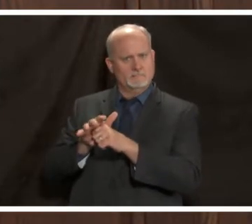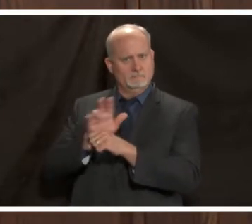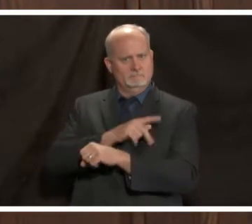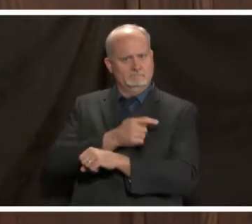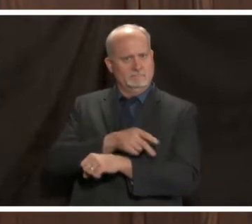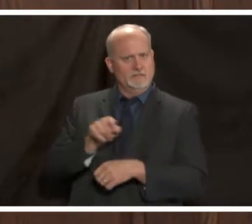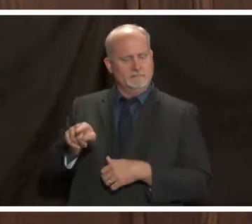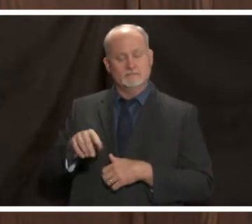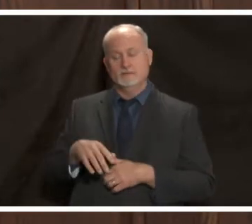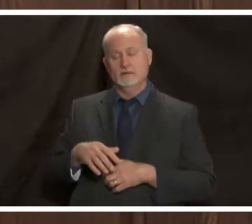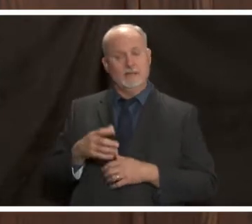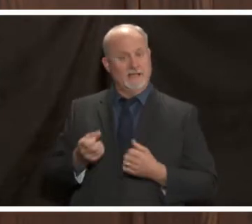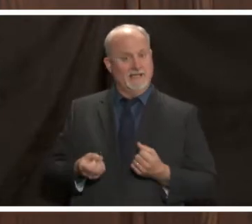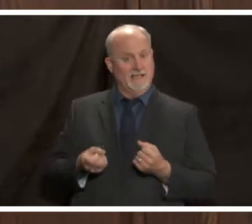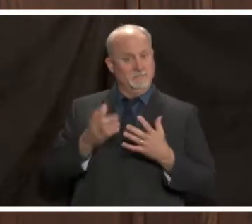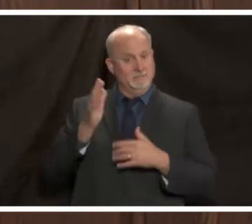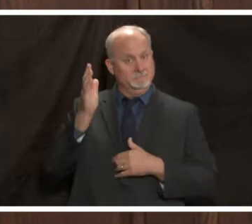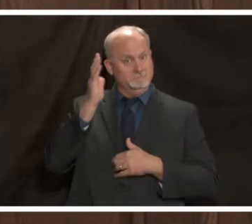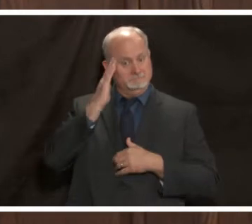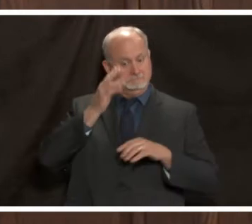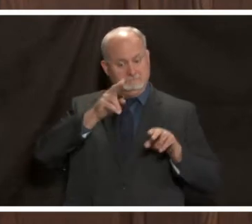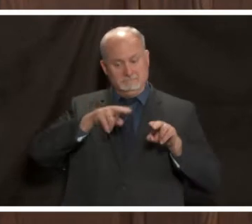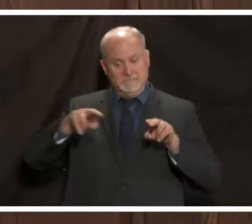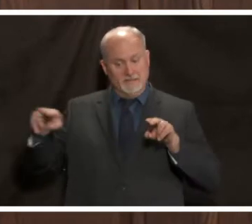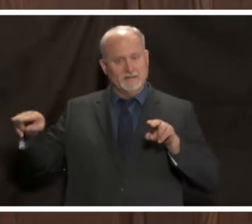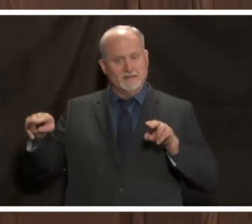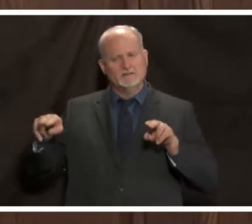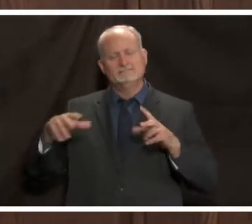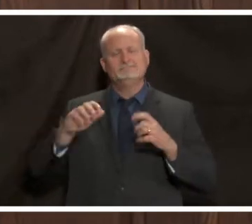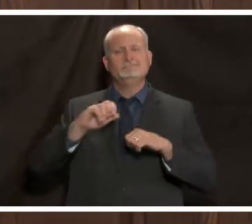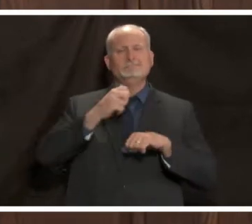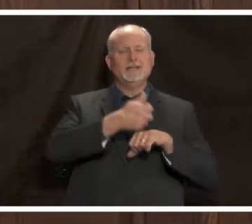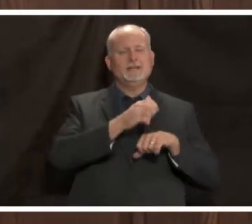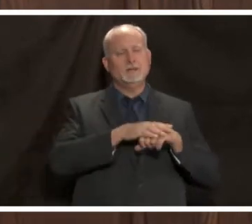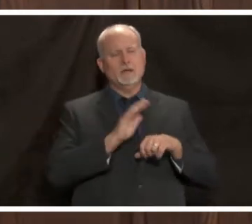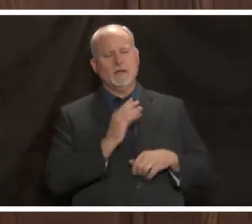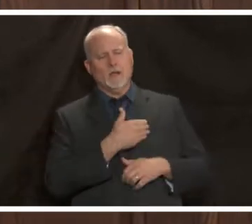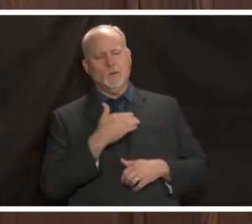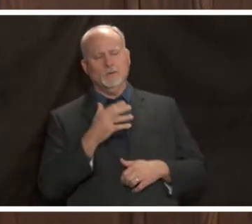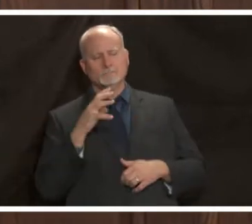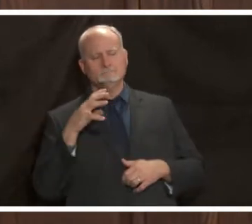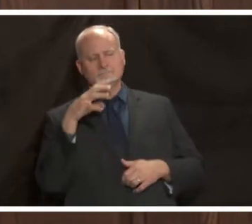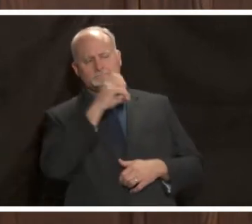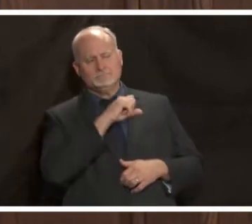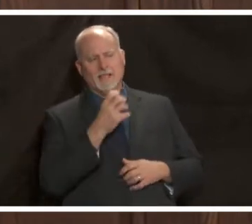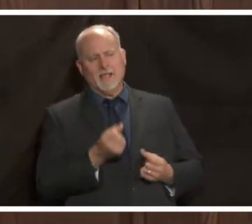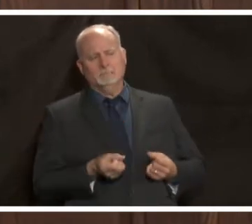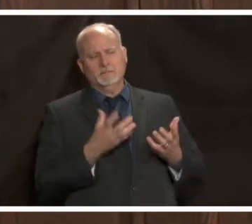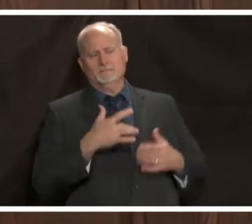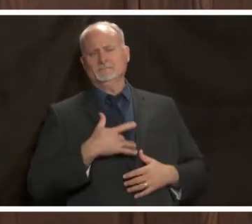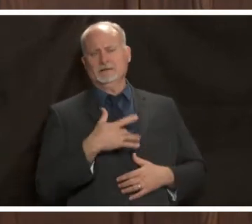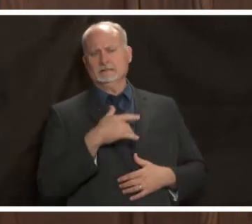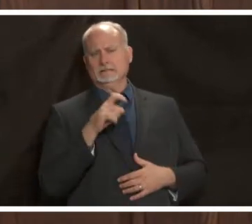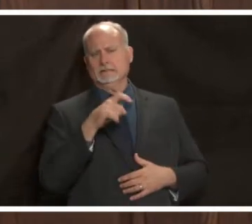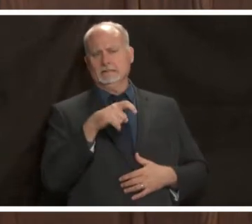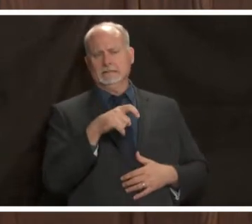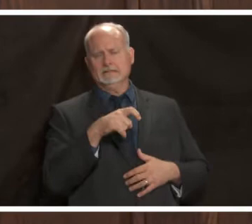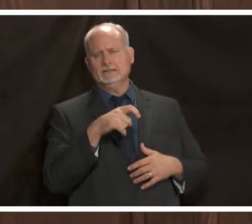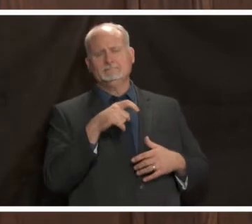the number of beds that we allocate to these units is really based on the projections of how many beds we think we'll need based on the number of cases in the community